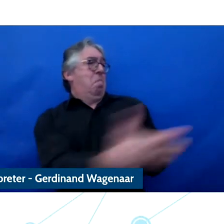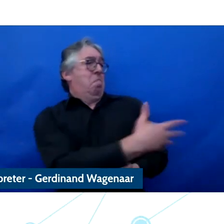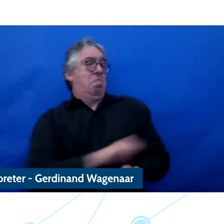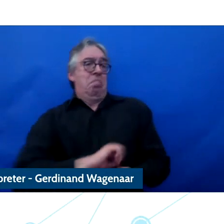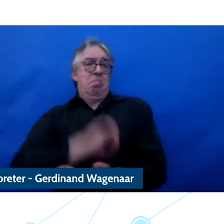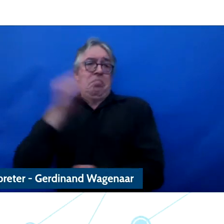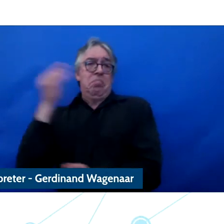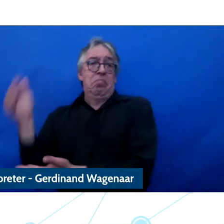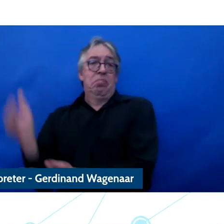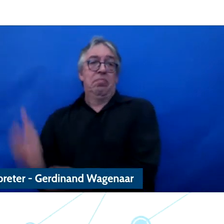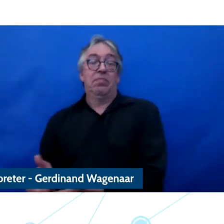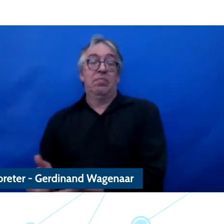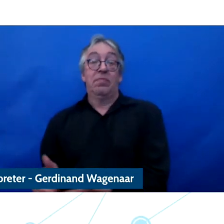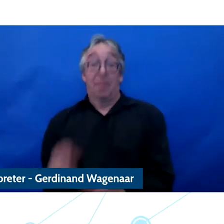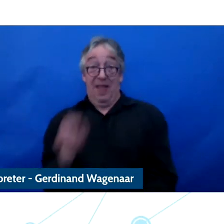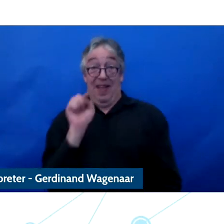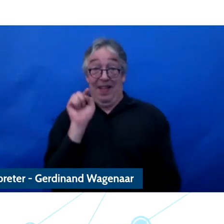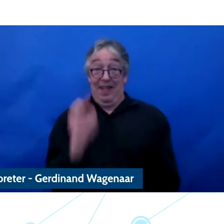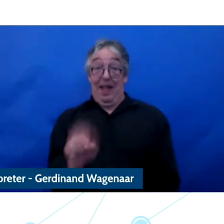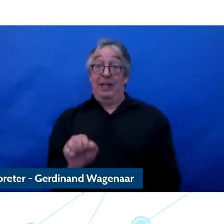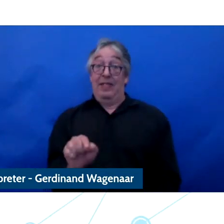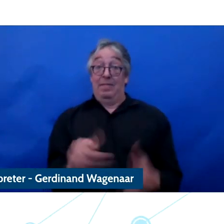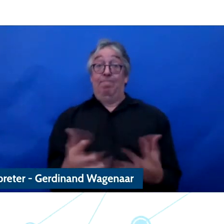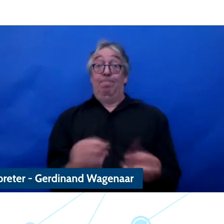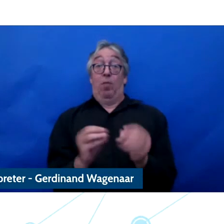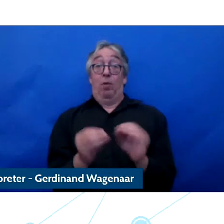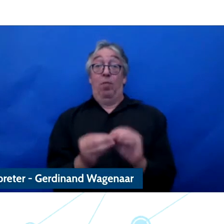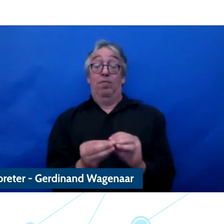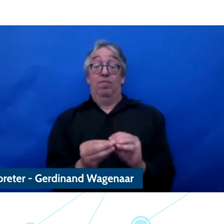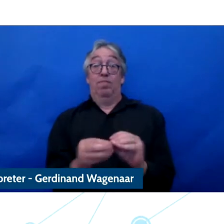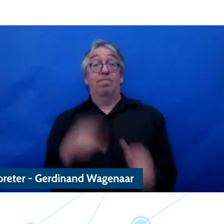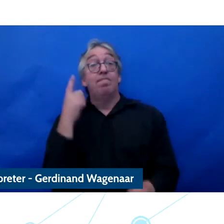think there are solution that is we can at a, so fringes, I think that for some